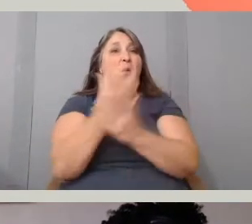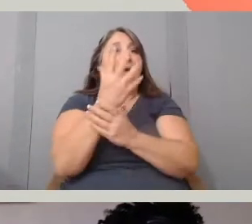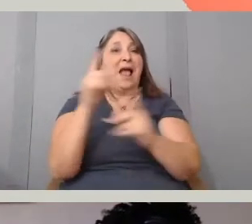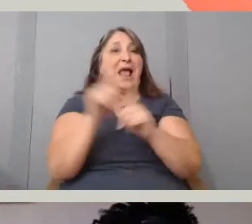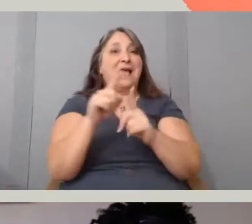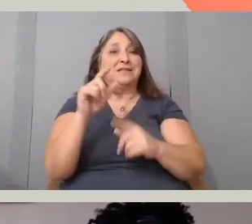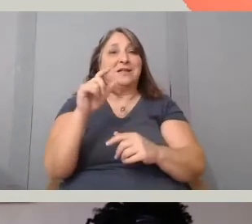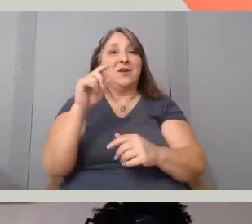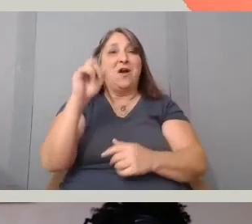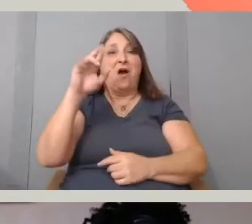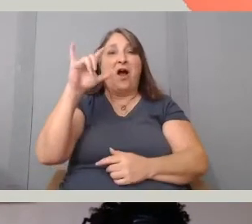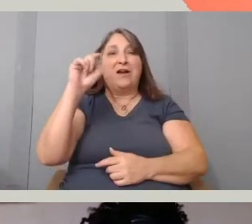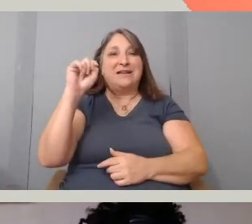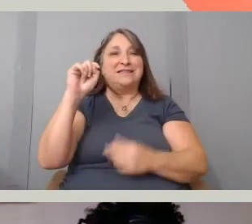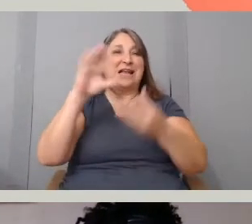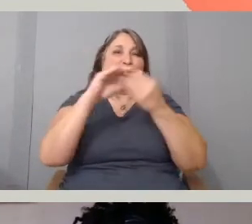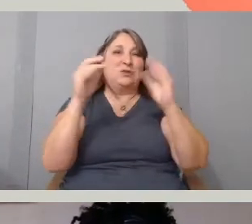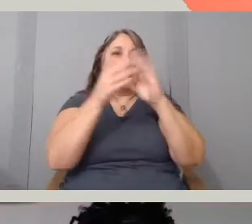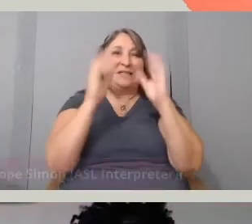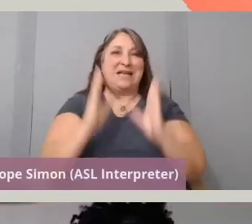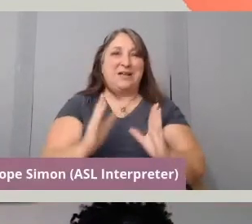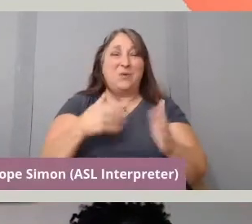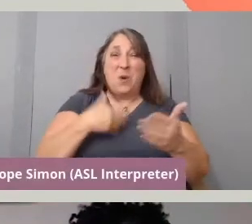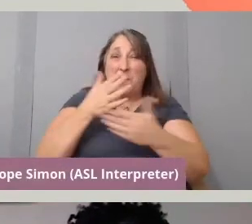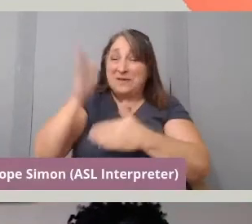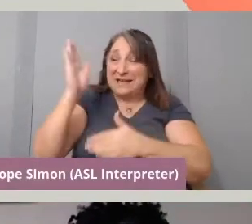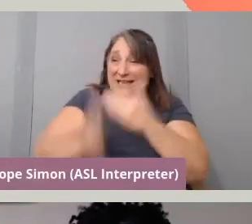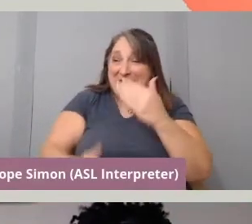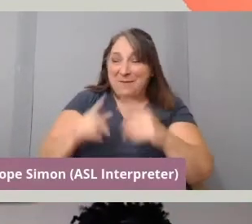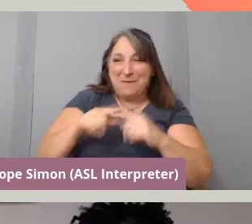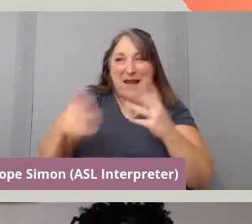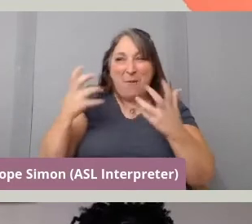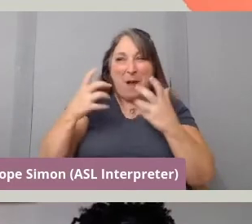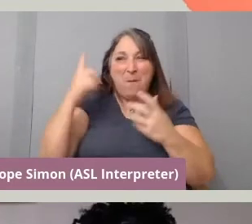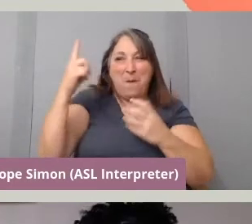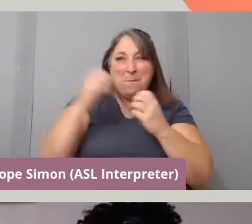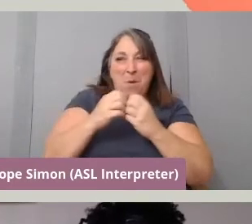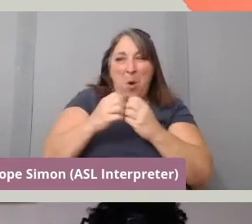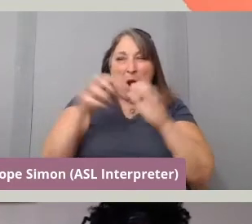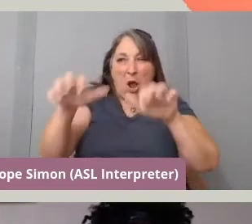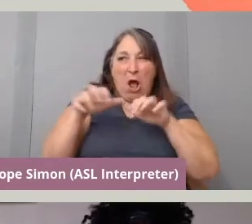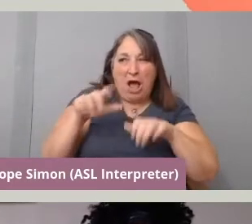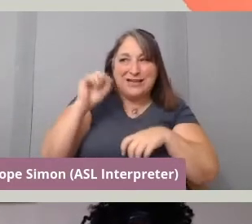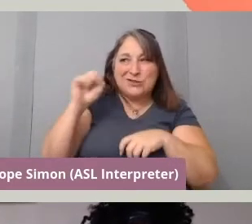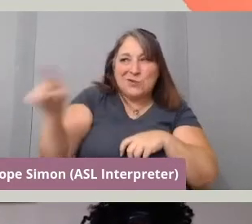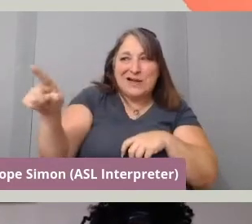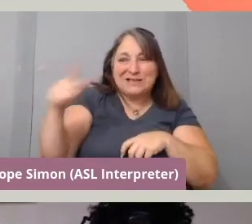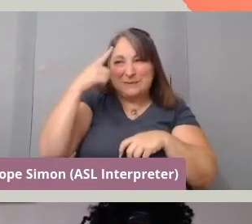We are almost at the end but I want to insert one more audience question 'cause I think it's kind of like quick.